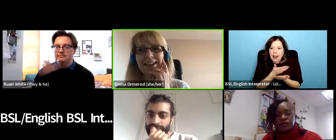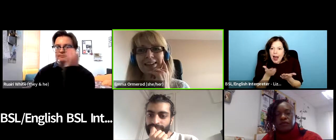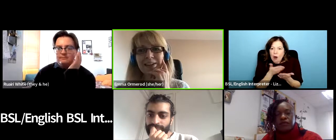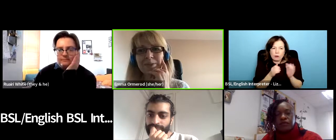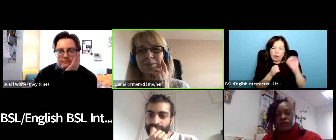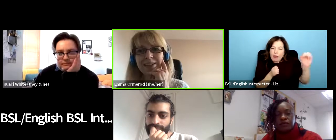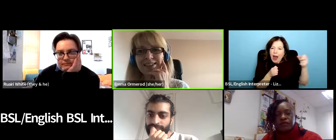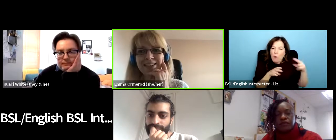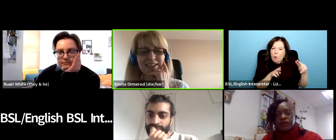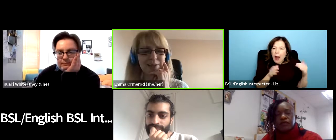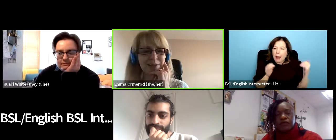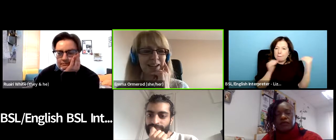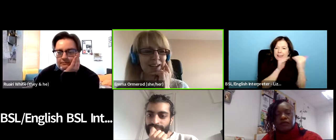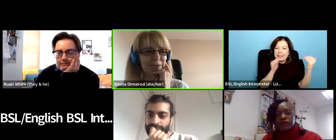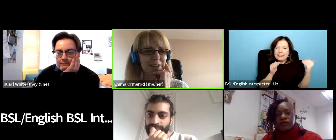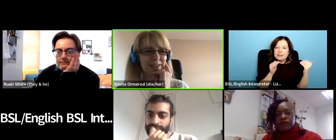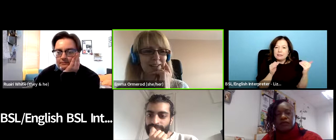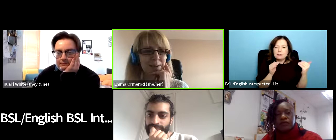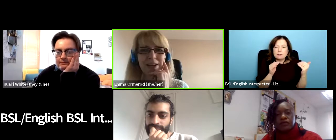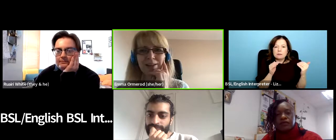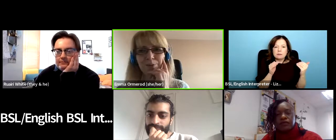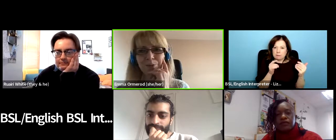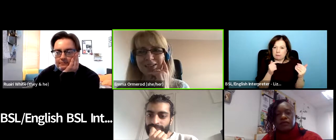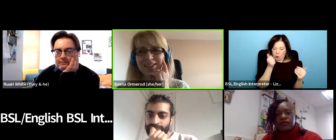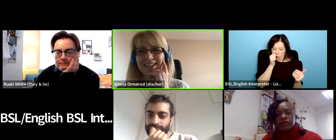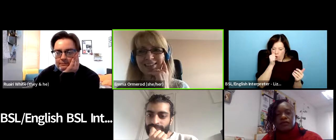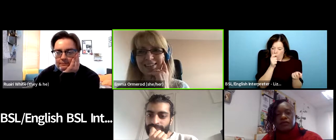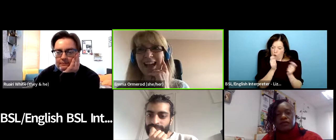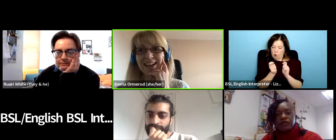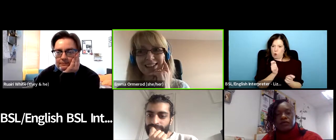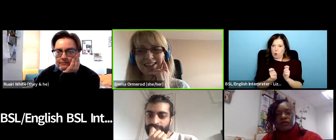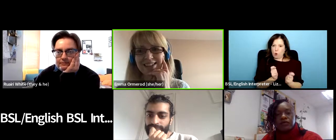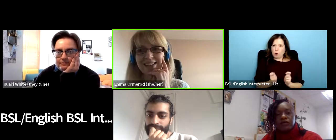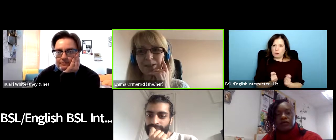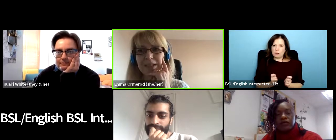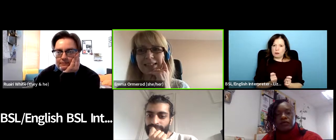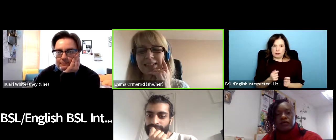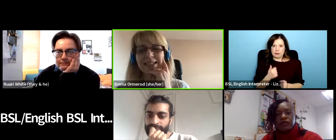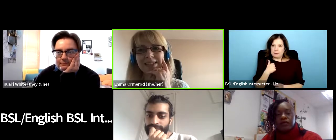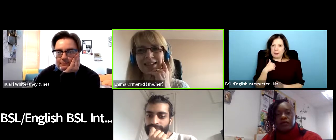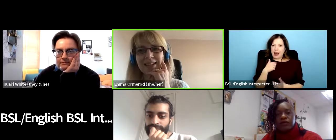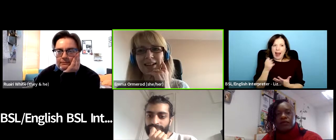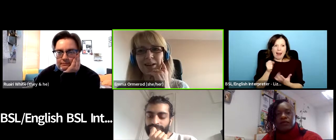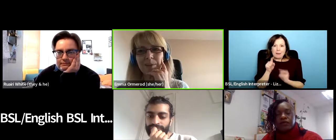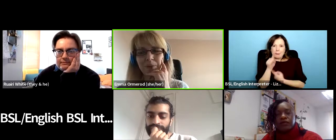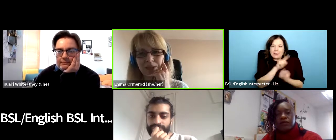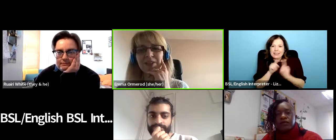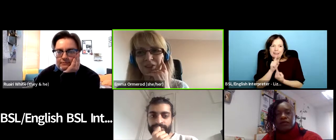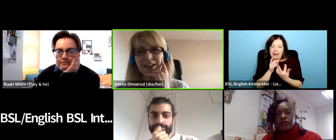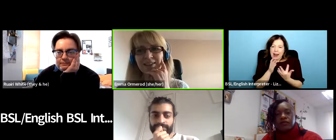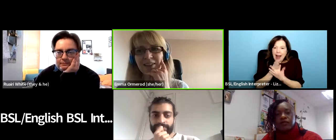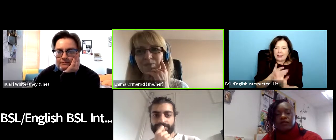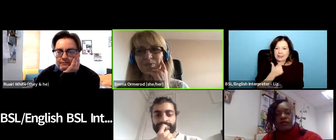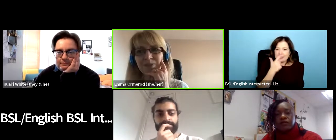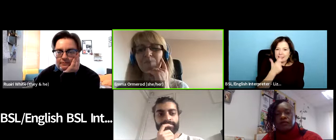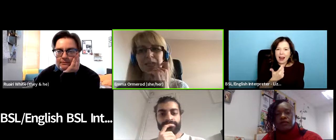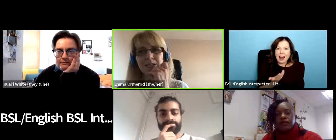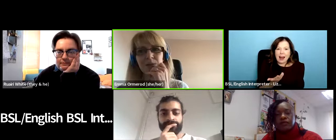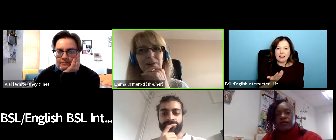um to have the the platforms and the the access to meetings uh because of that i'm i'm really aware